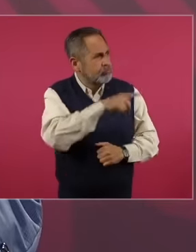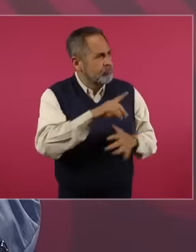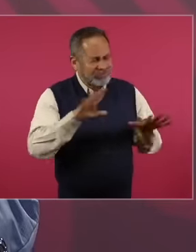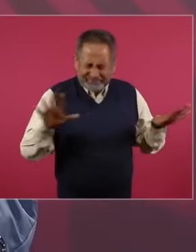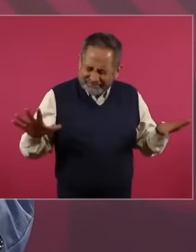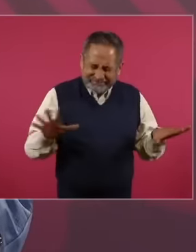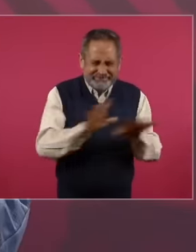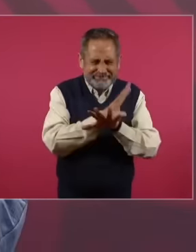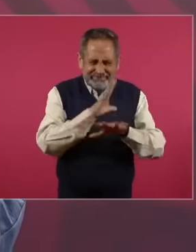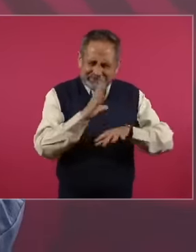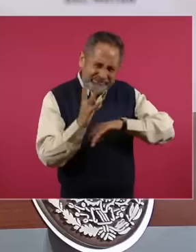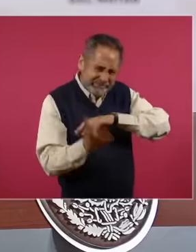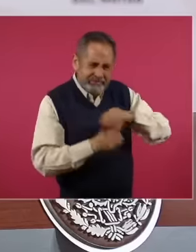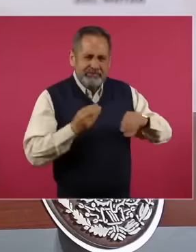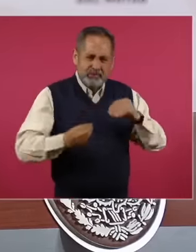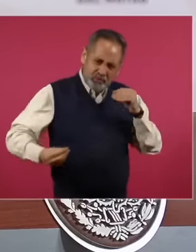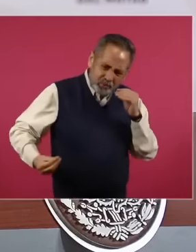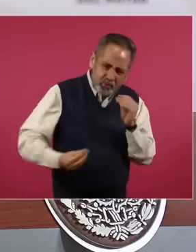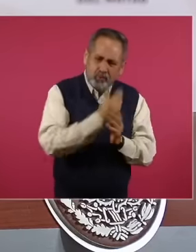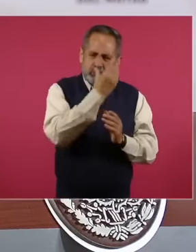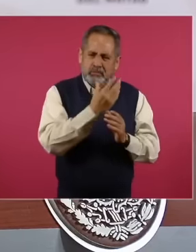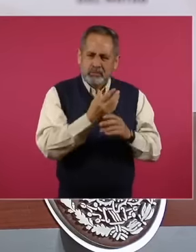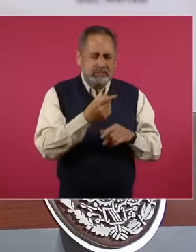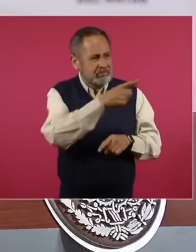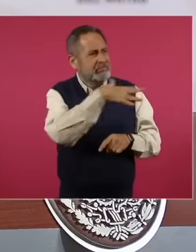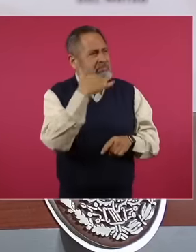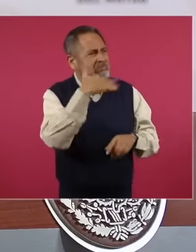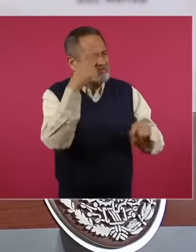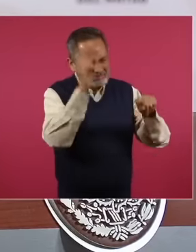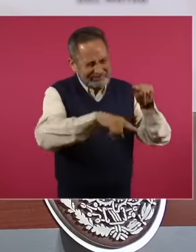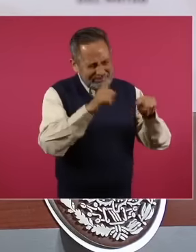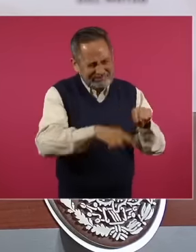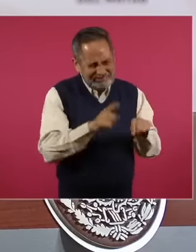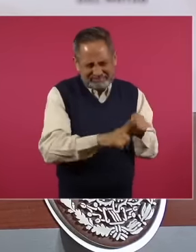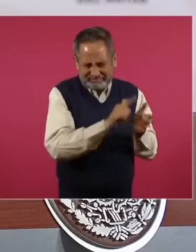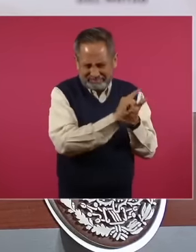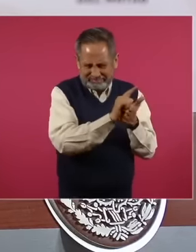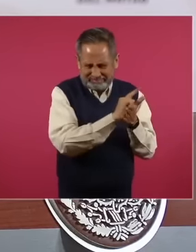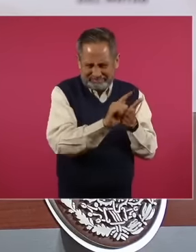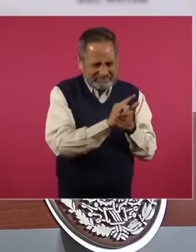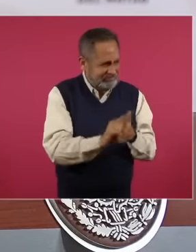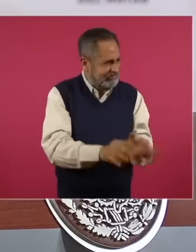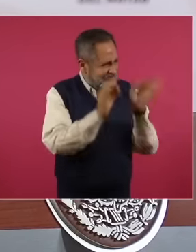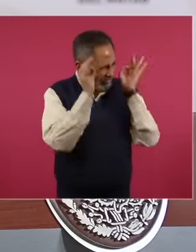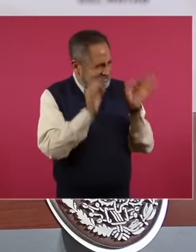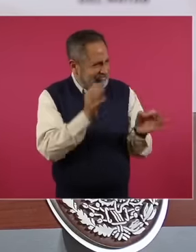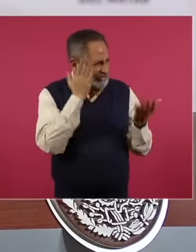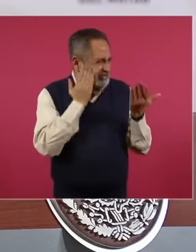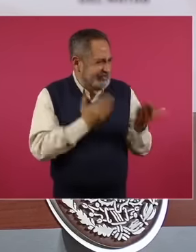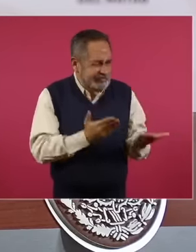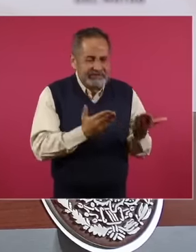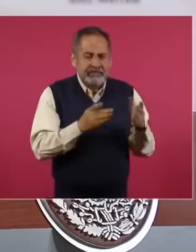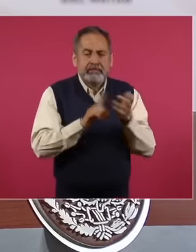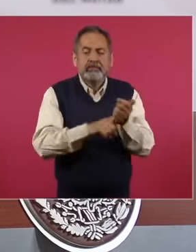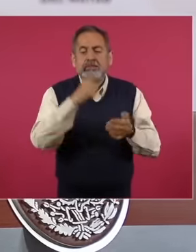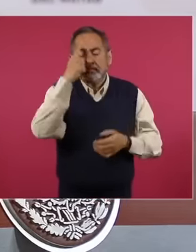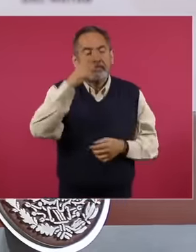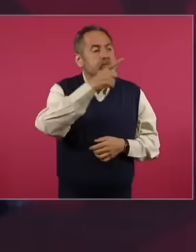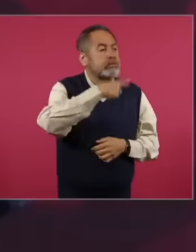to clean it of corruption to purify it so that there is an authentic rule of